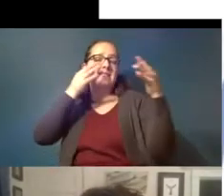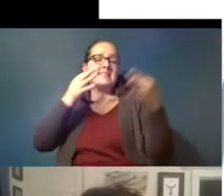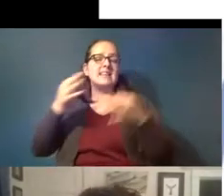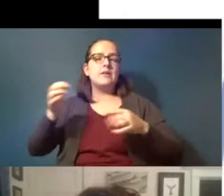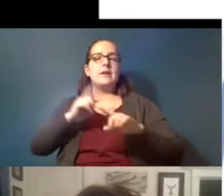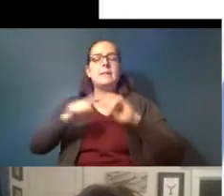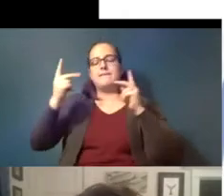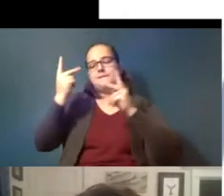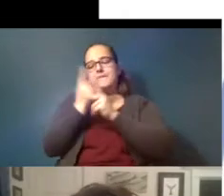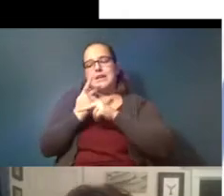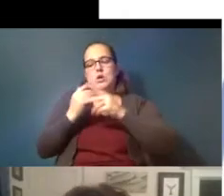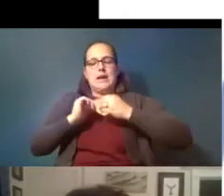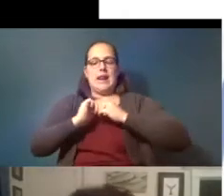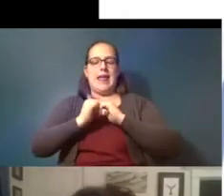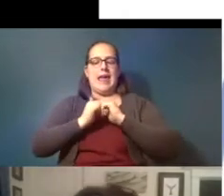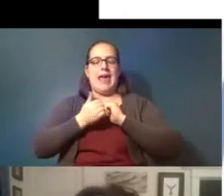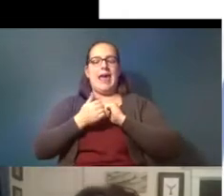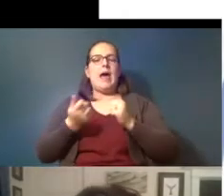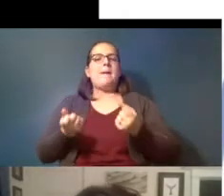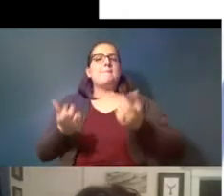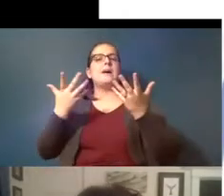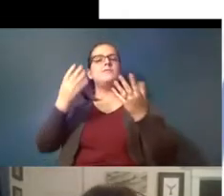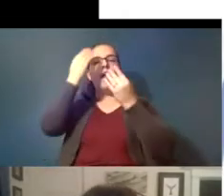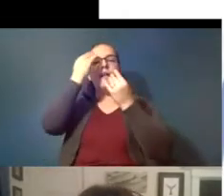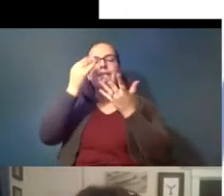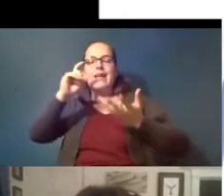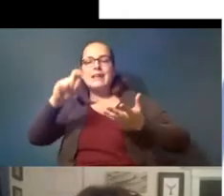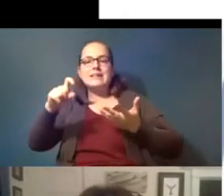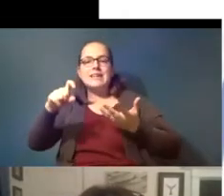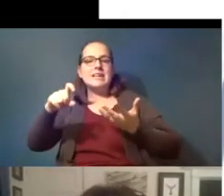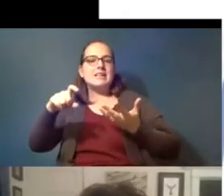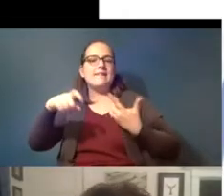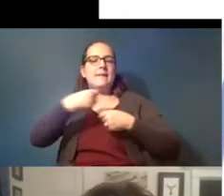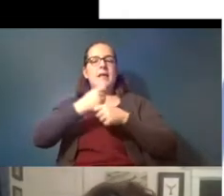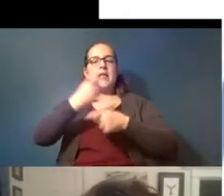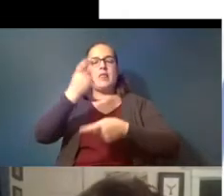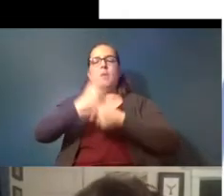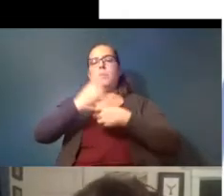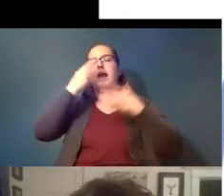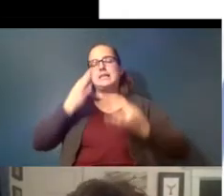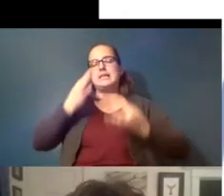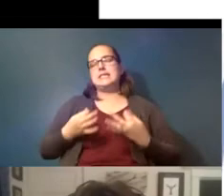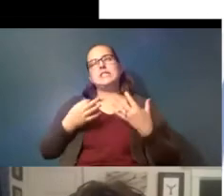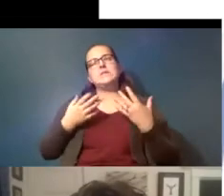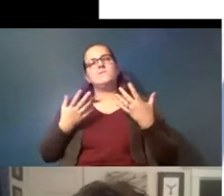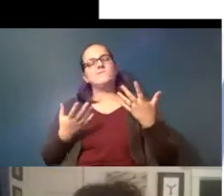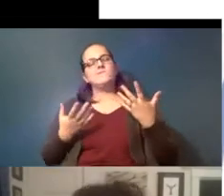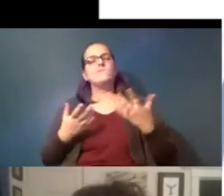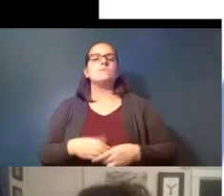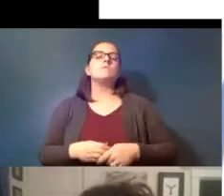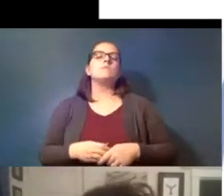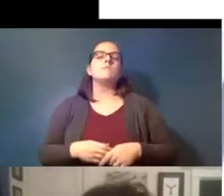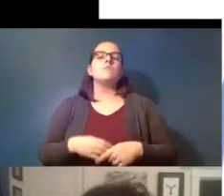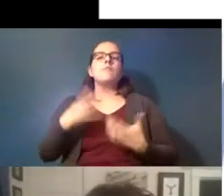out how much data is needed to make the right decisions all right and of course california